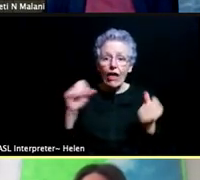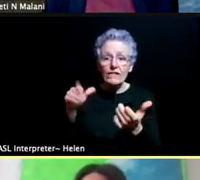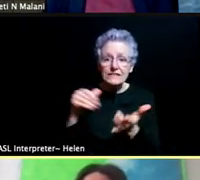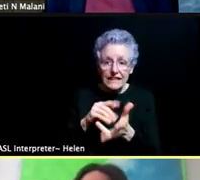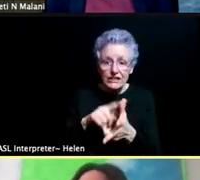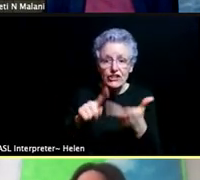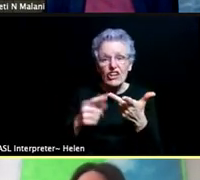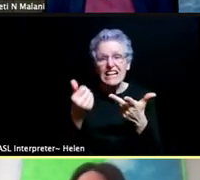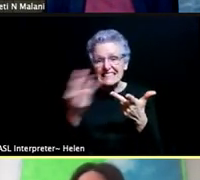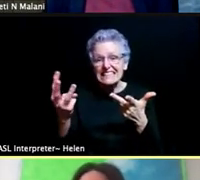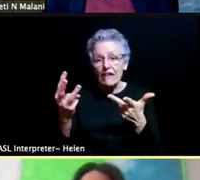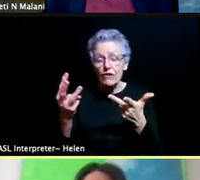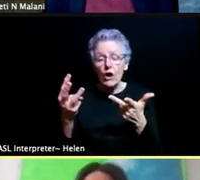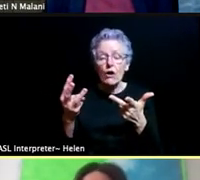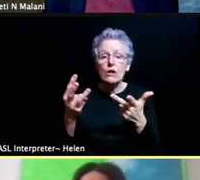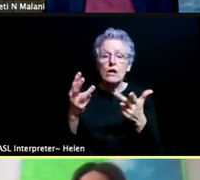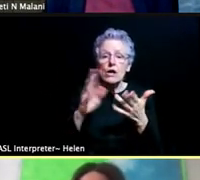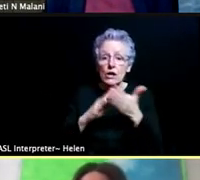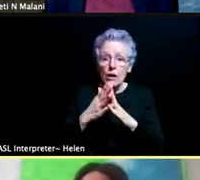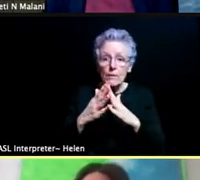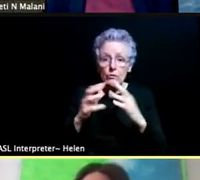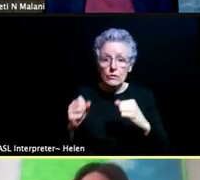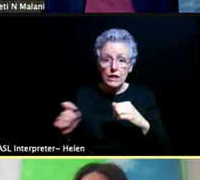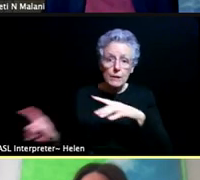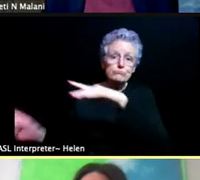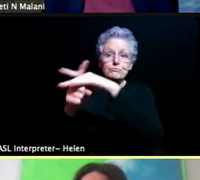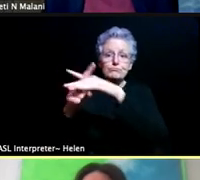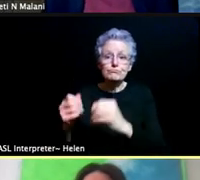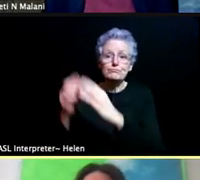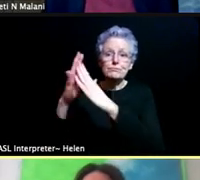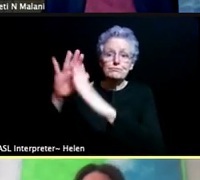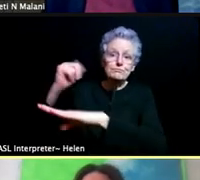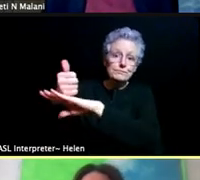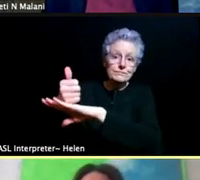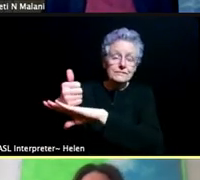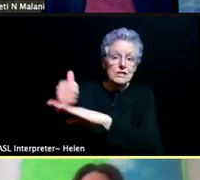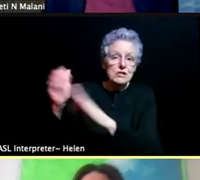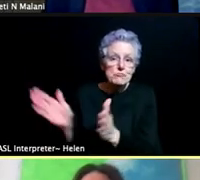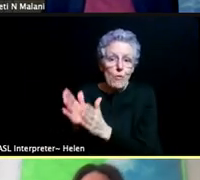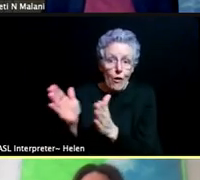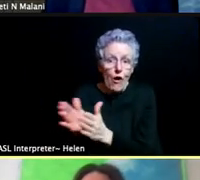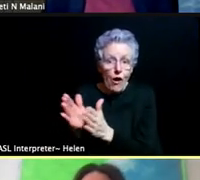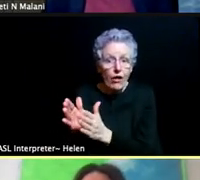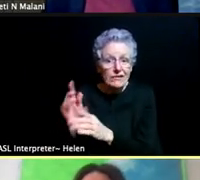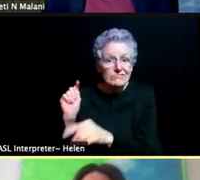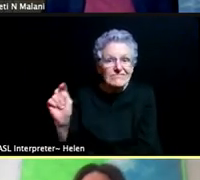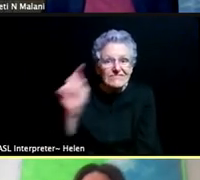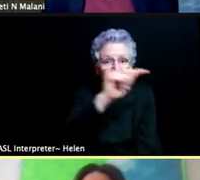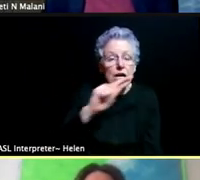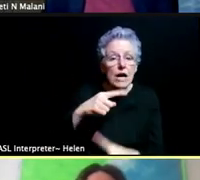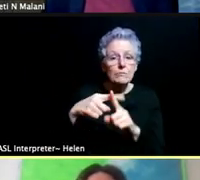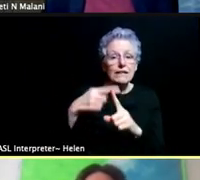kind of pop up versions at a smaller scale. And then we have the North Campus Research Center